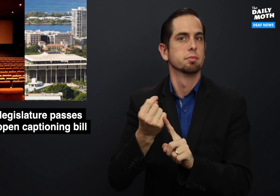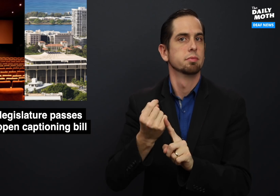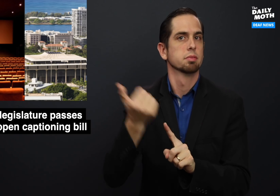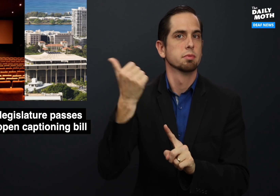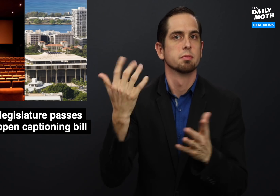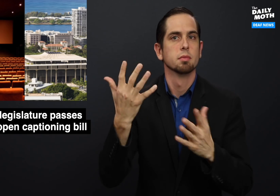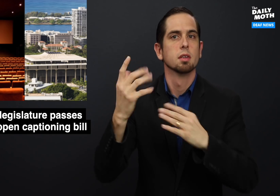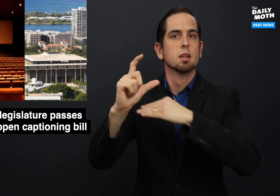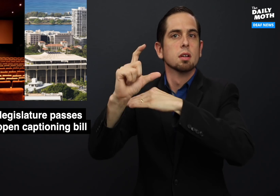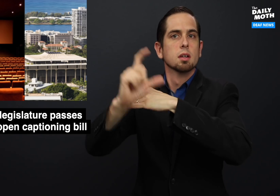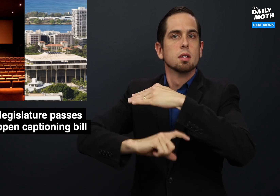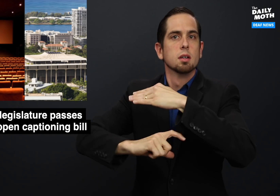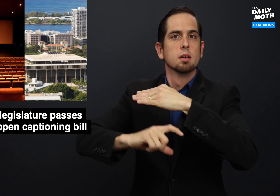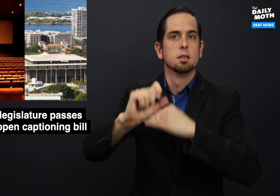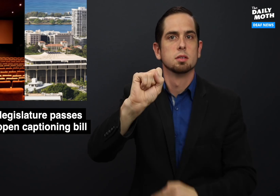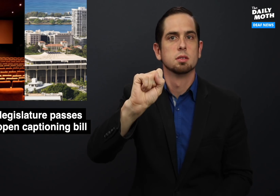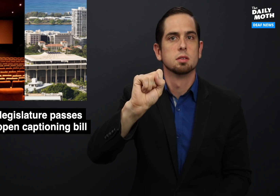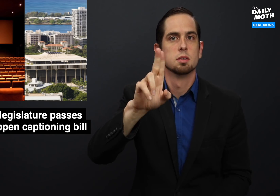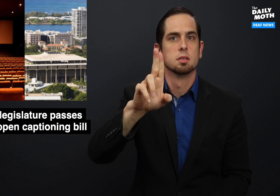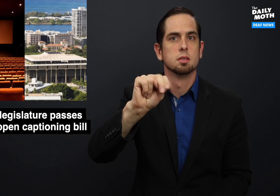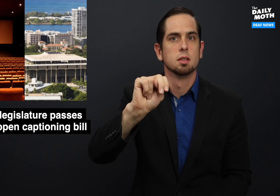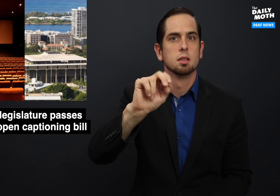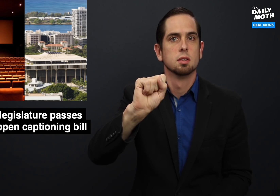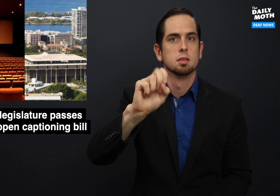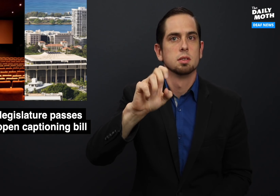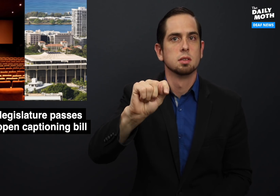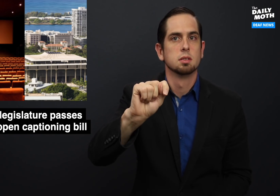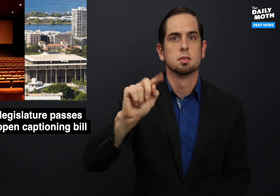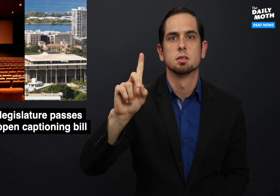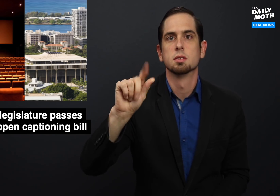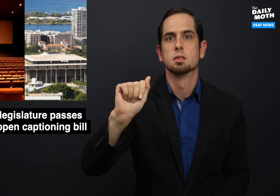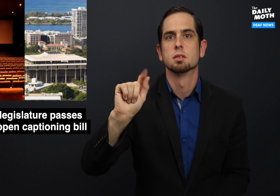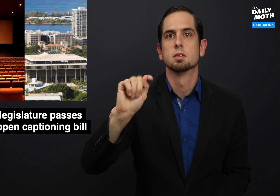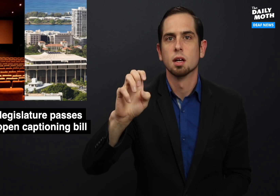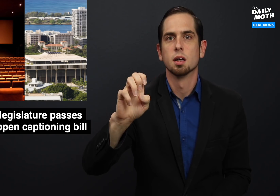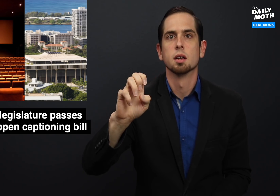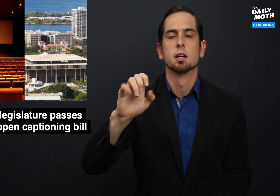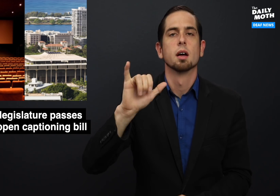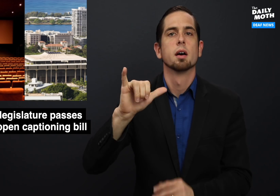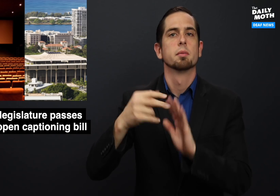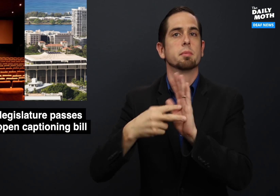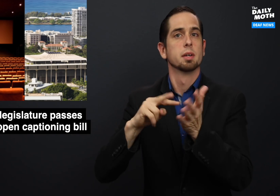and by removing a sunset date,